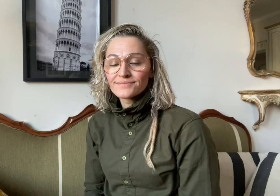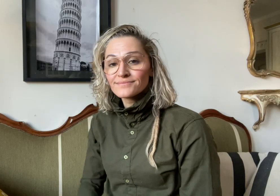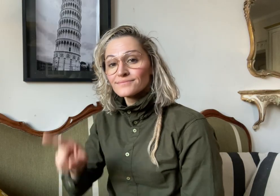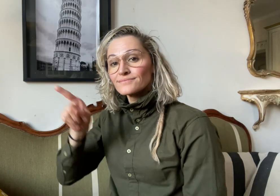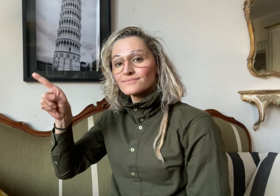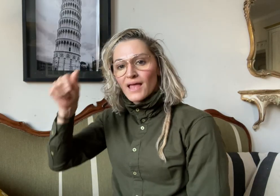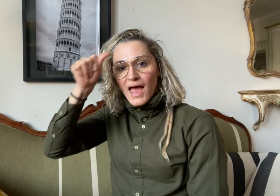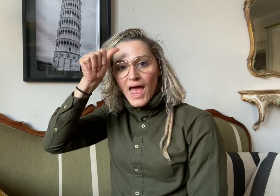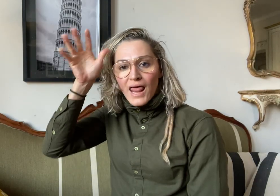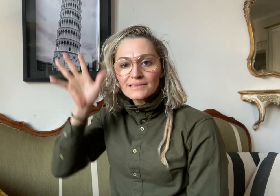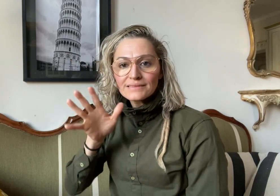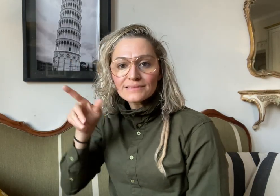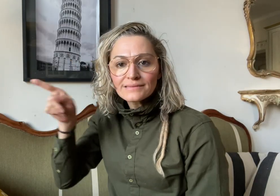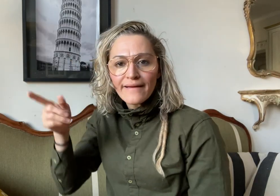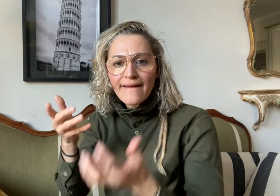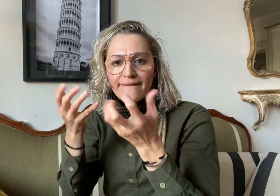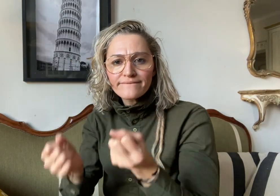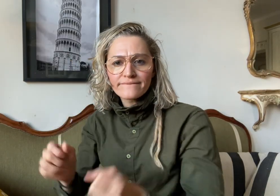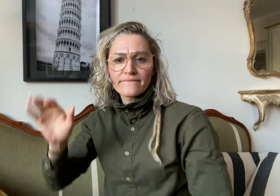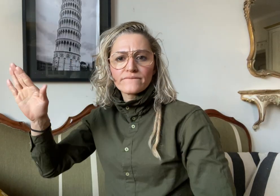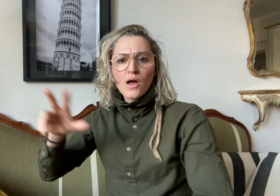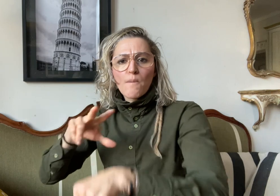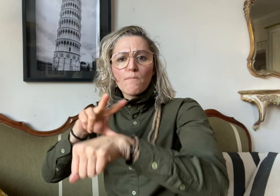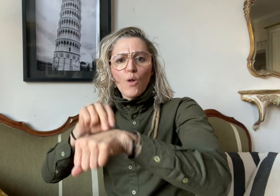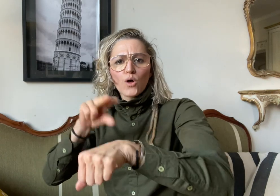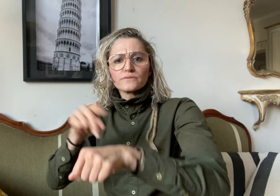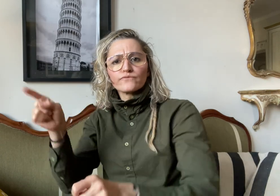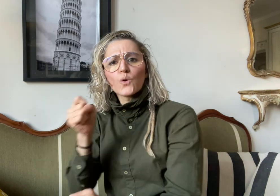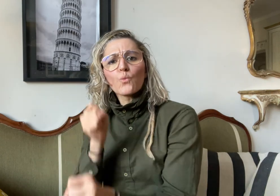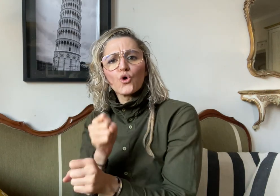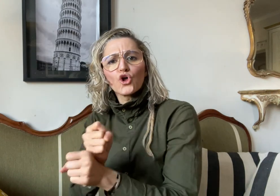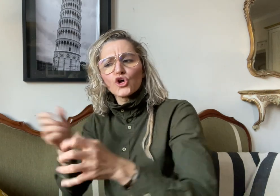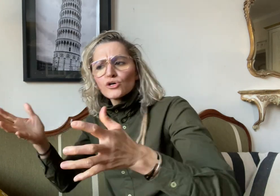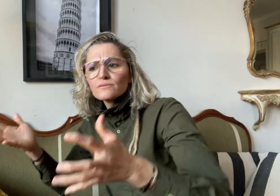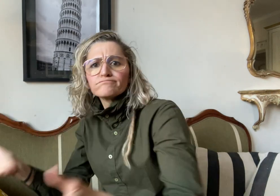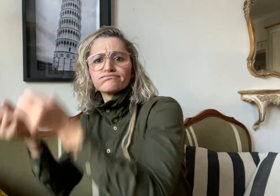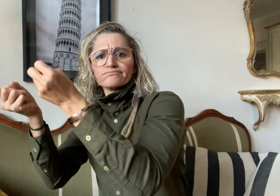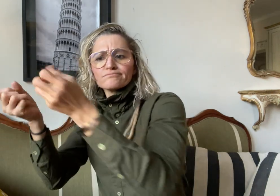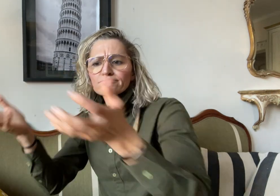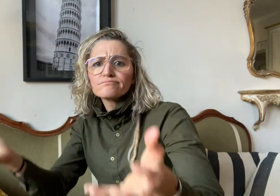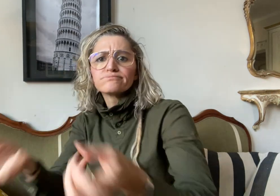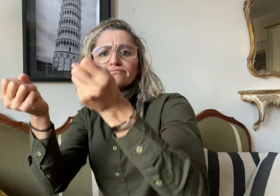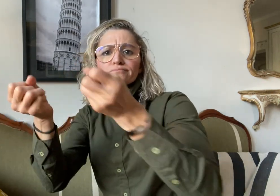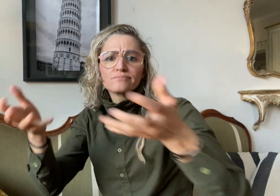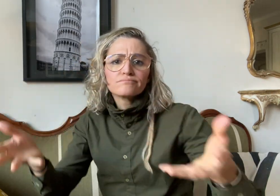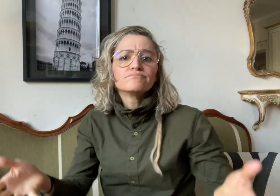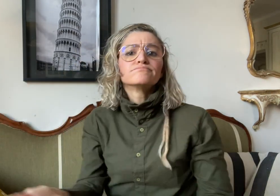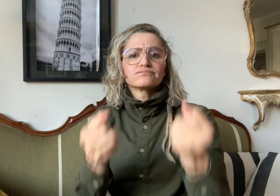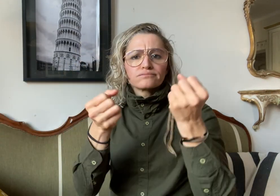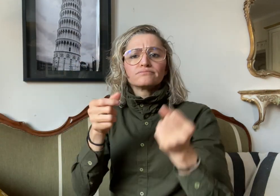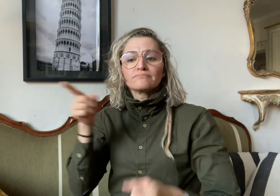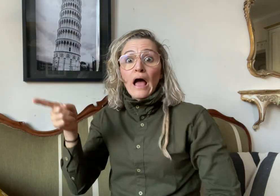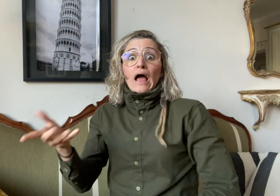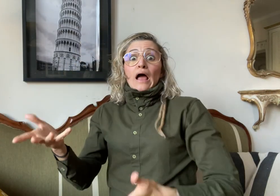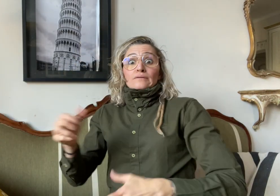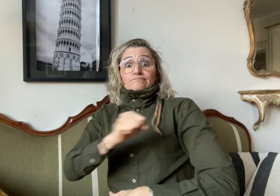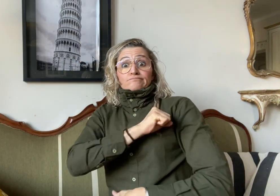When an Alaska State Trooper rescue helicopter arrived on the scene